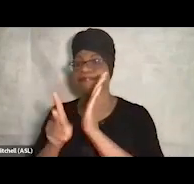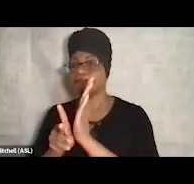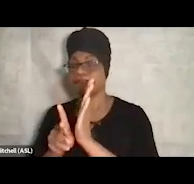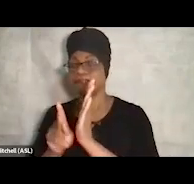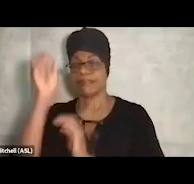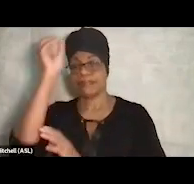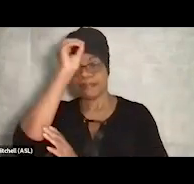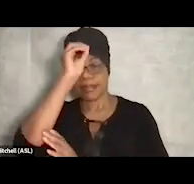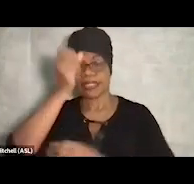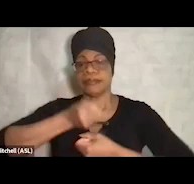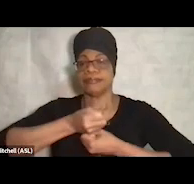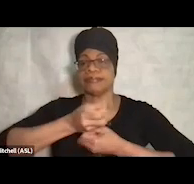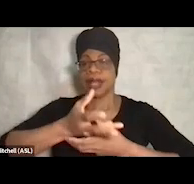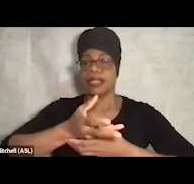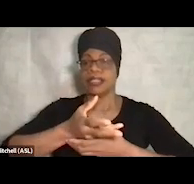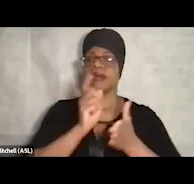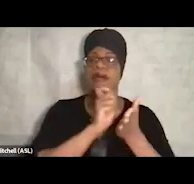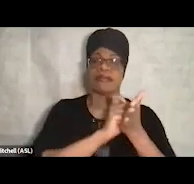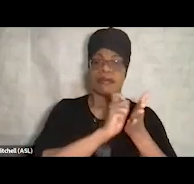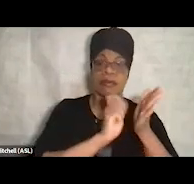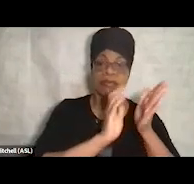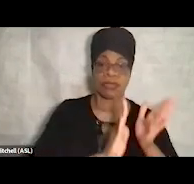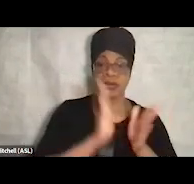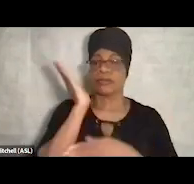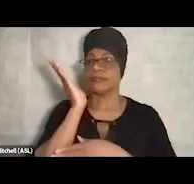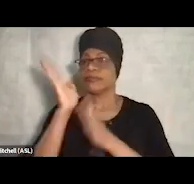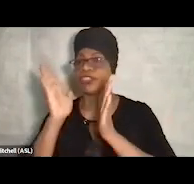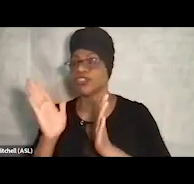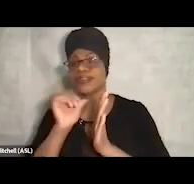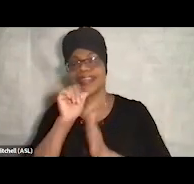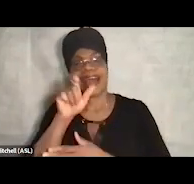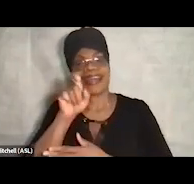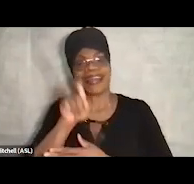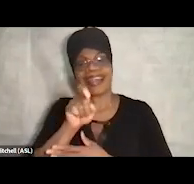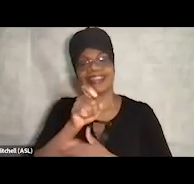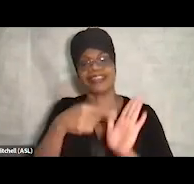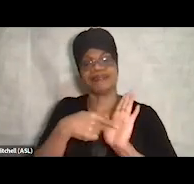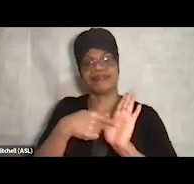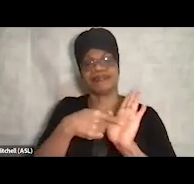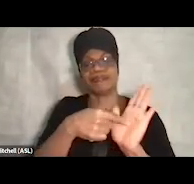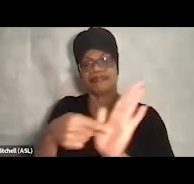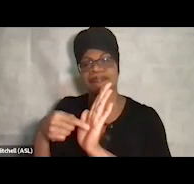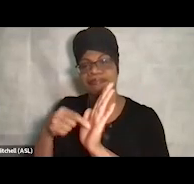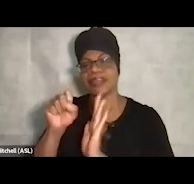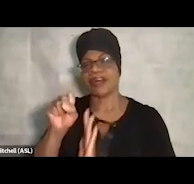are those of the authors or presenters and do not necessarily reflect those of SAMHSA or HHS.